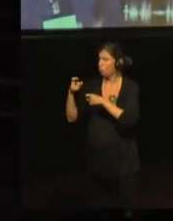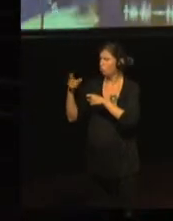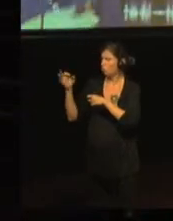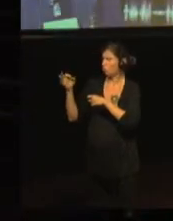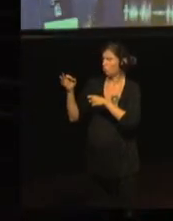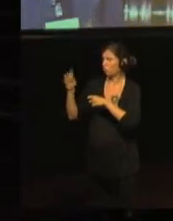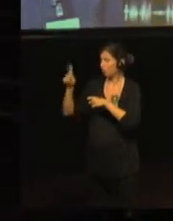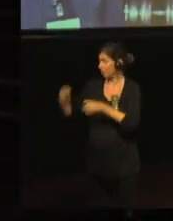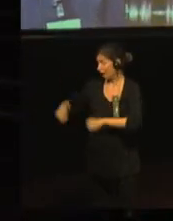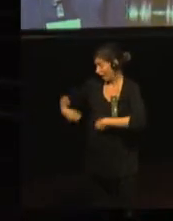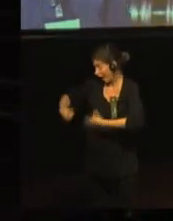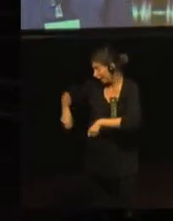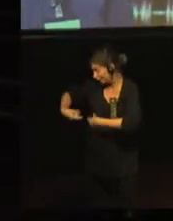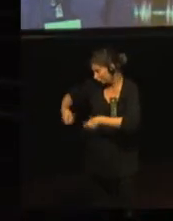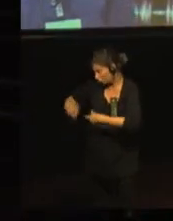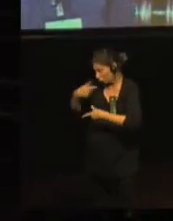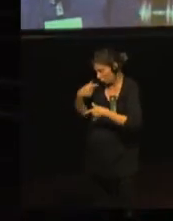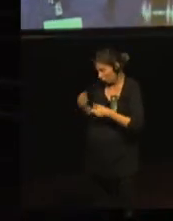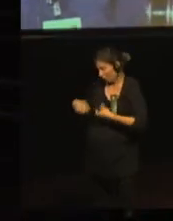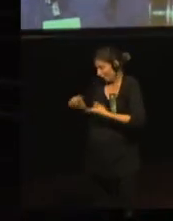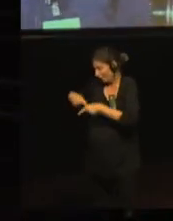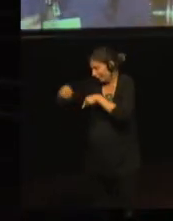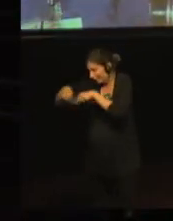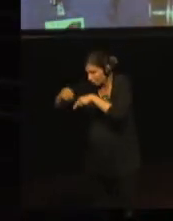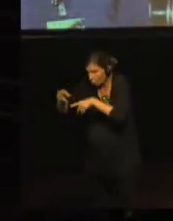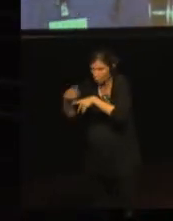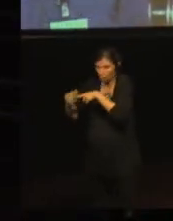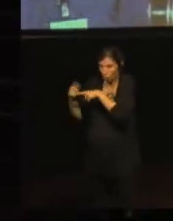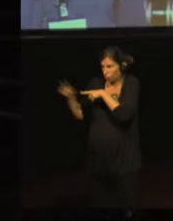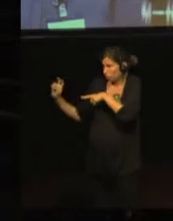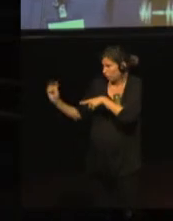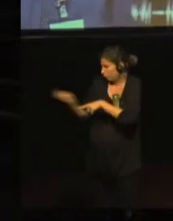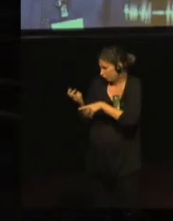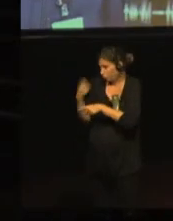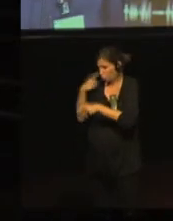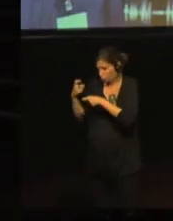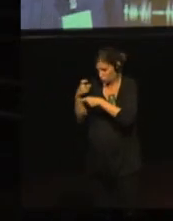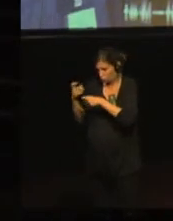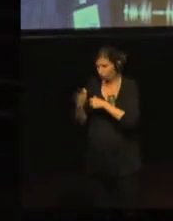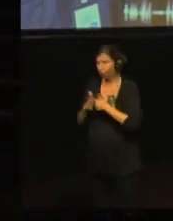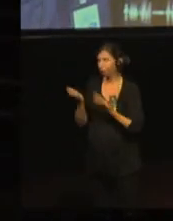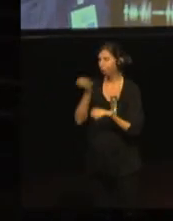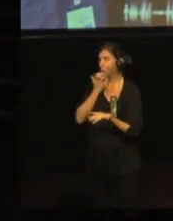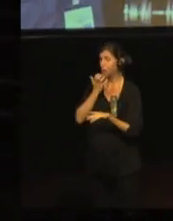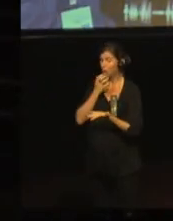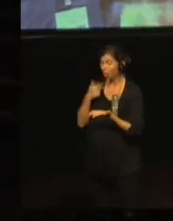so the process could be followed even if someone missed the meeting. It is very important.